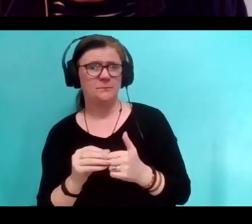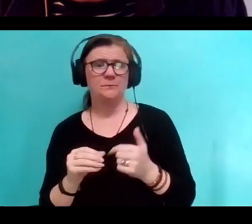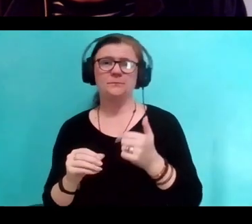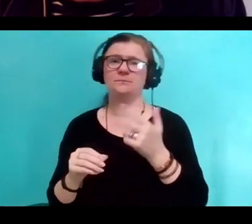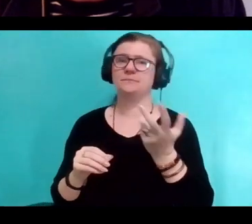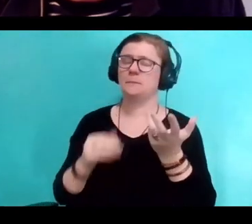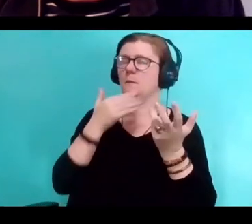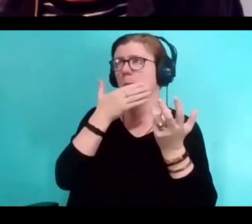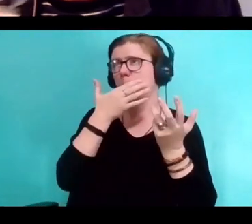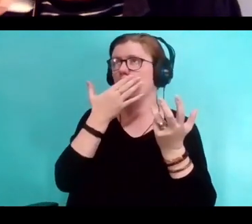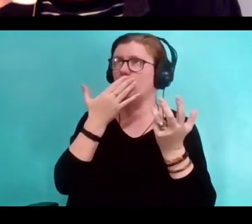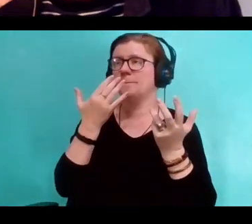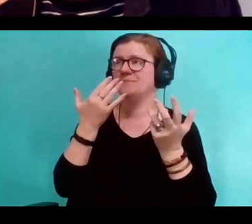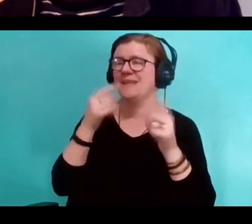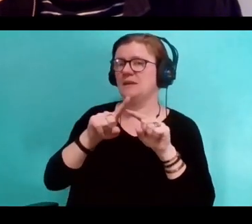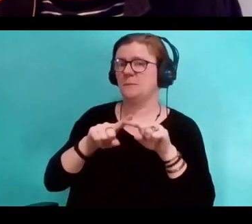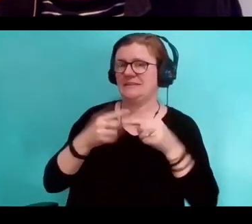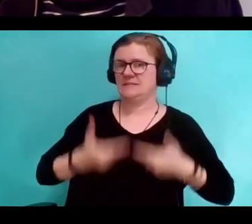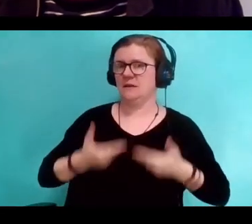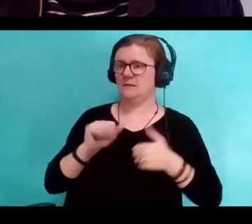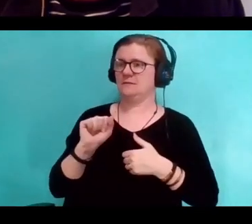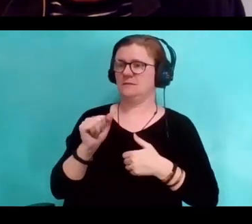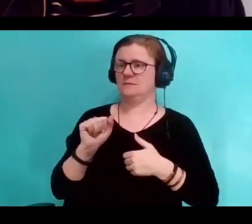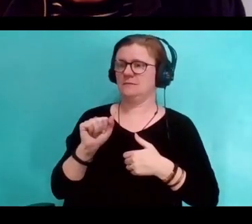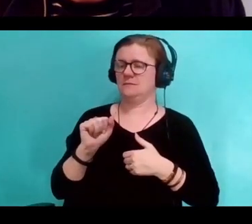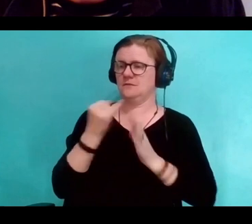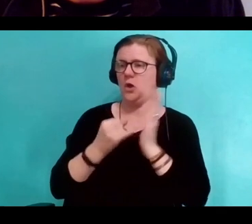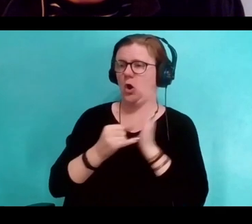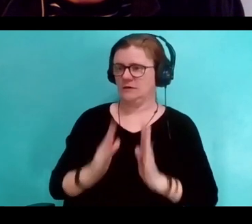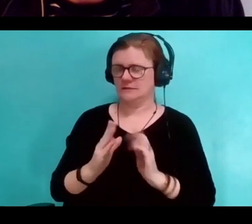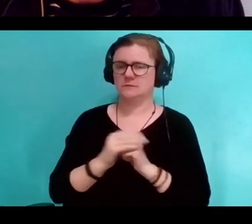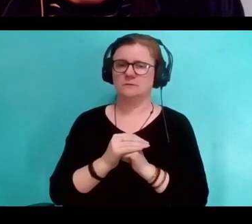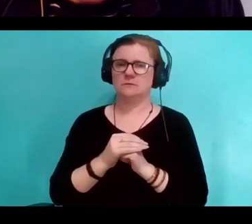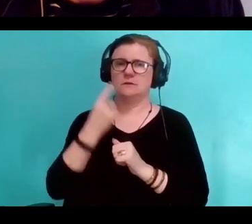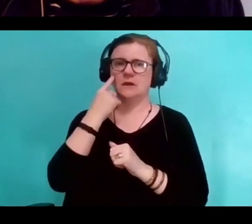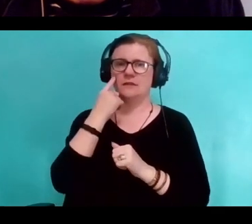It depends somewhat on the artist. Like I think of, I always think of Lucian Freud.